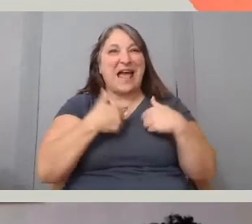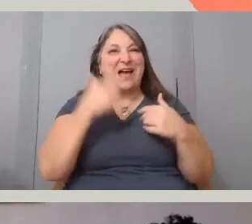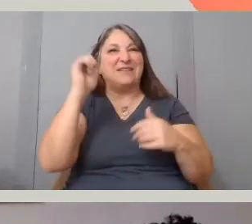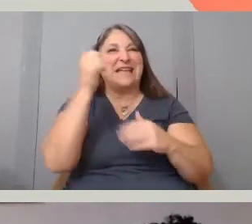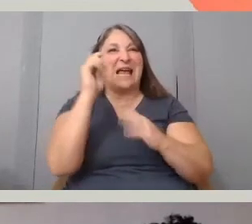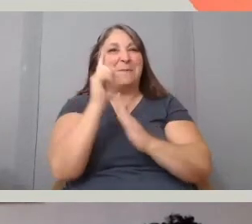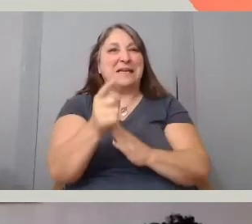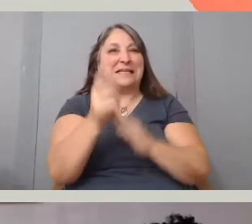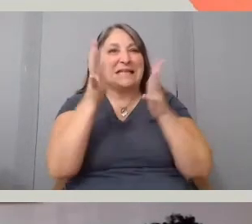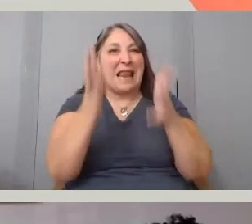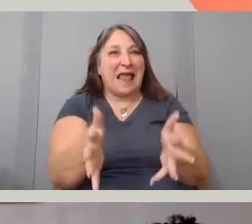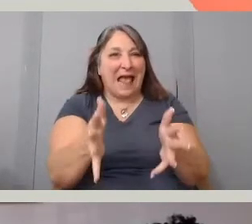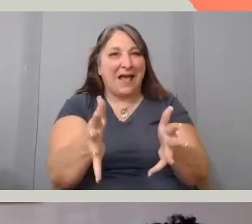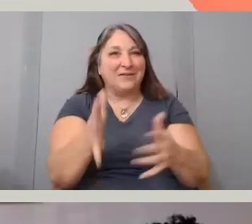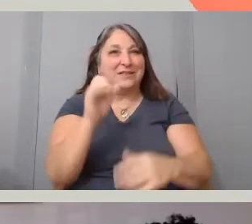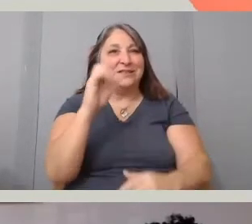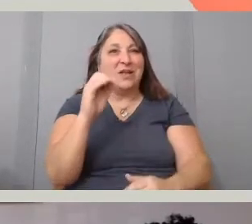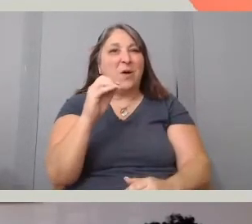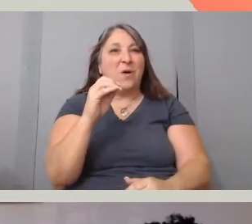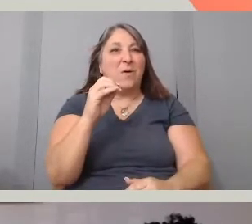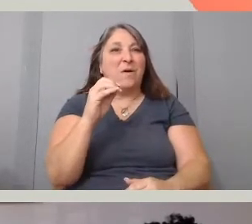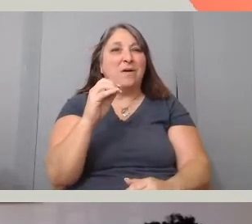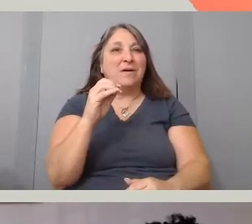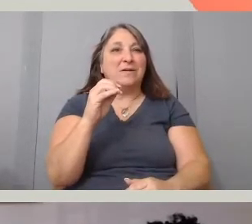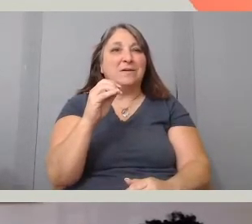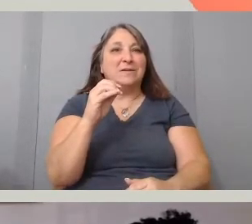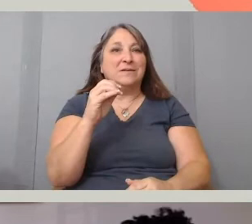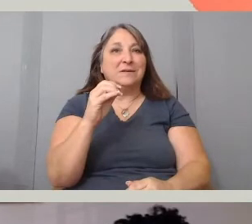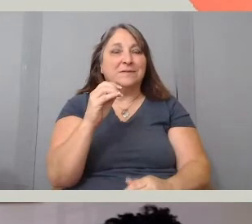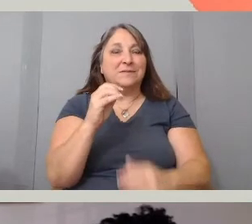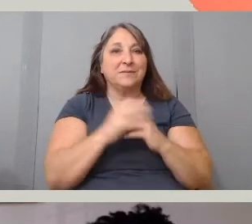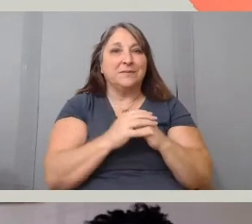so, I would ask then, if you can all